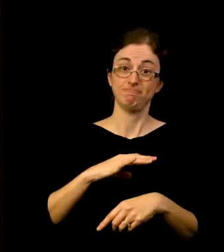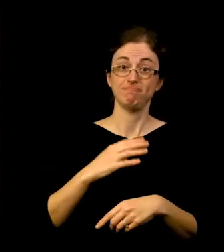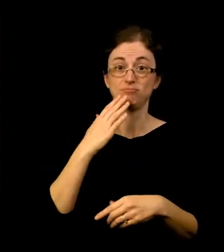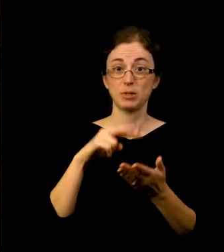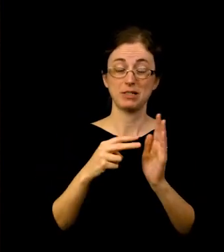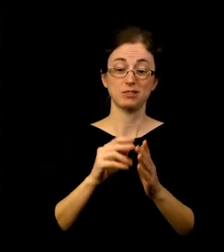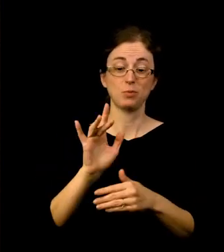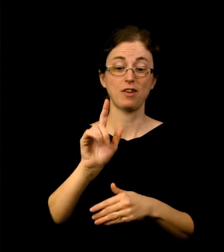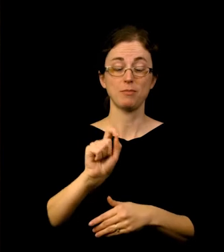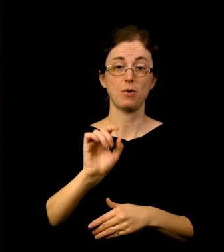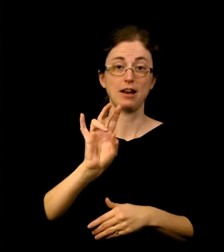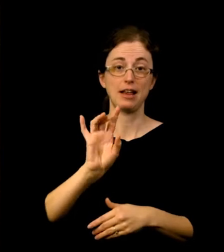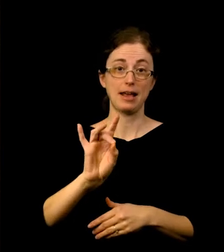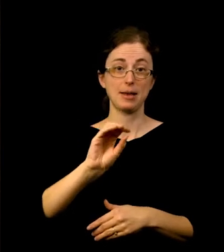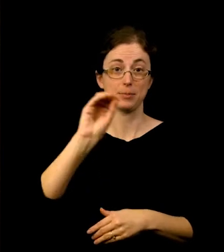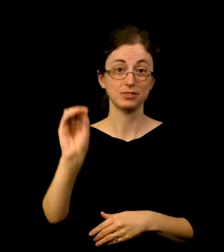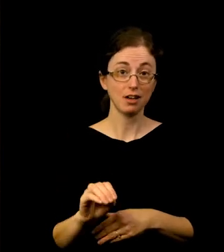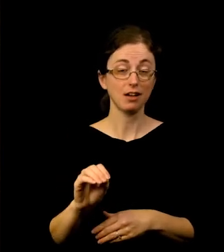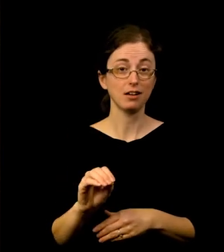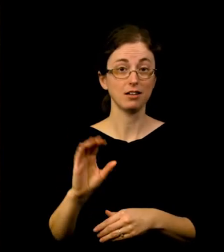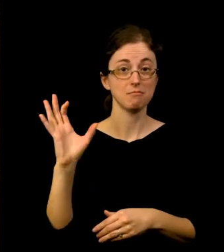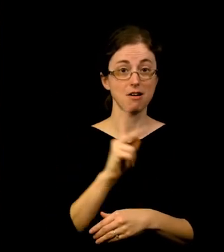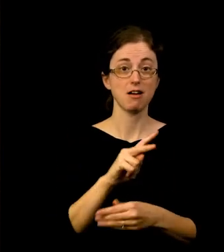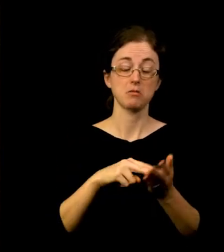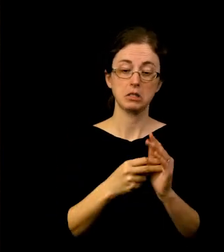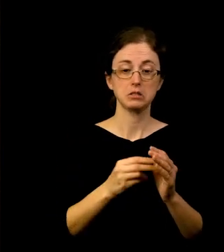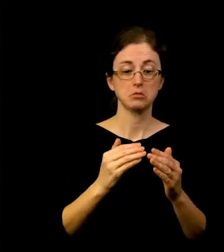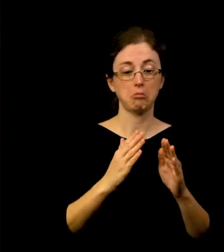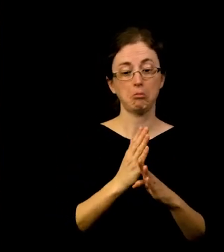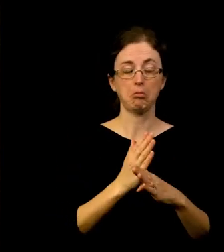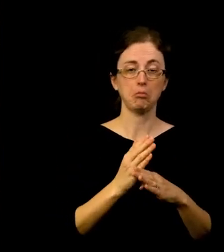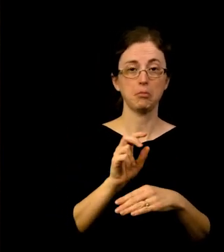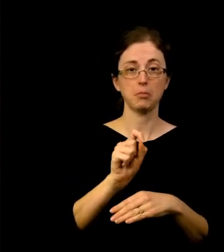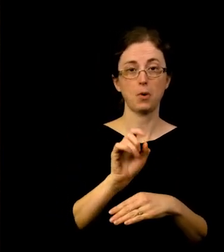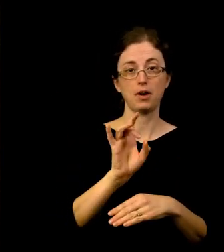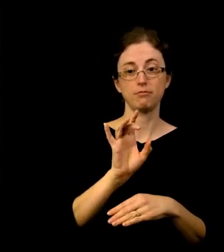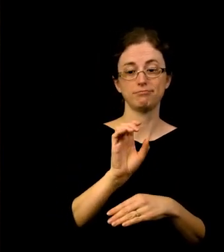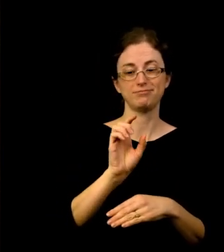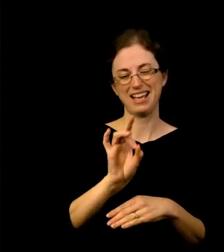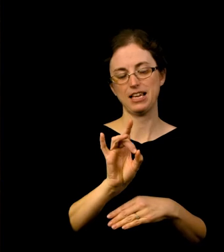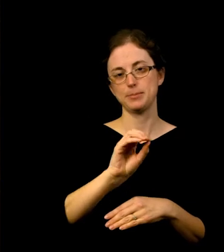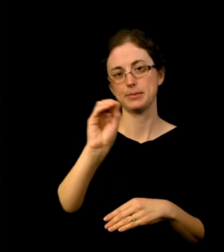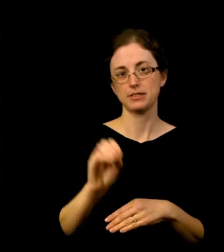which was within 0.3% of our benchmark, and puts us in the 58th percentile when compared with similar sized funds.